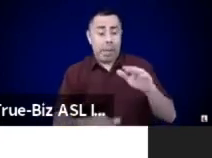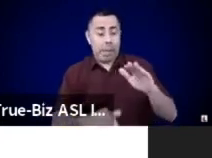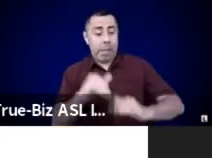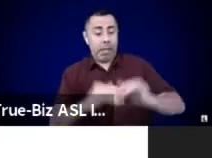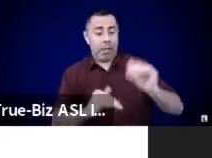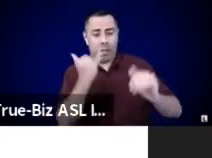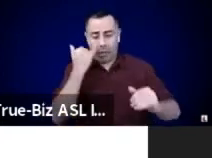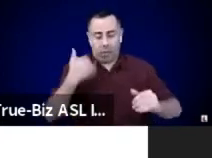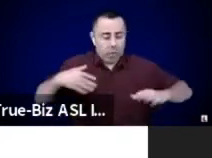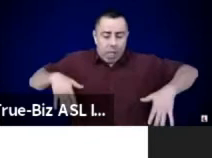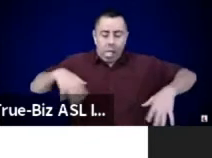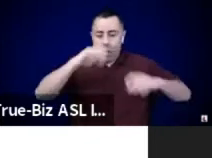A movement. A rhythm?